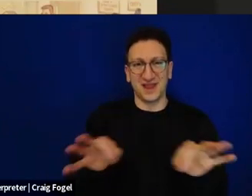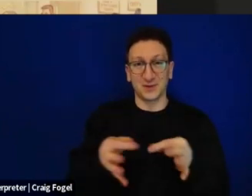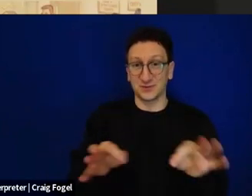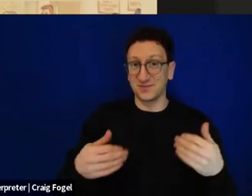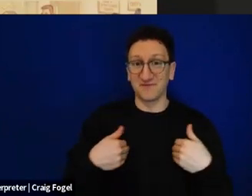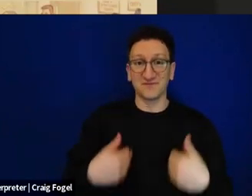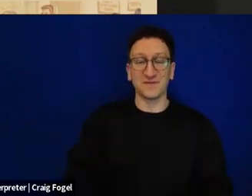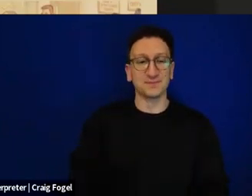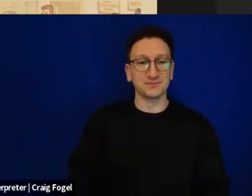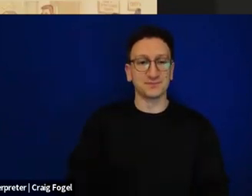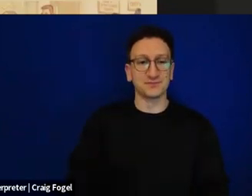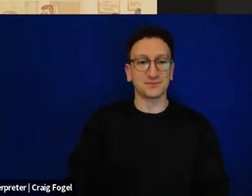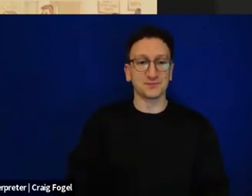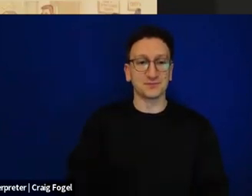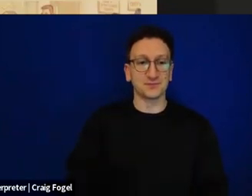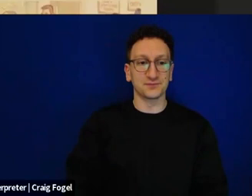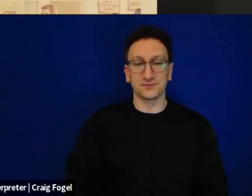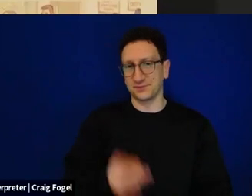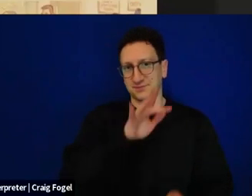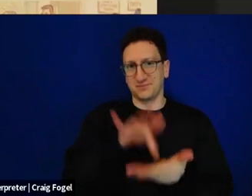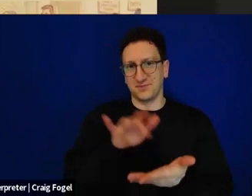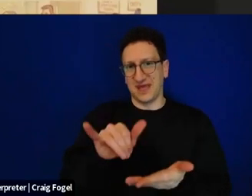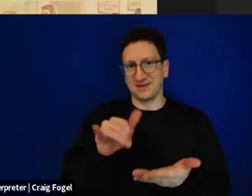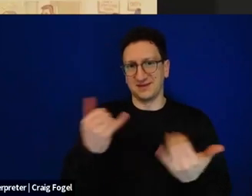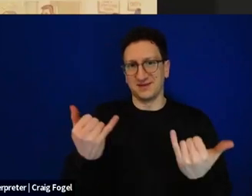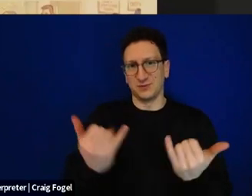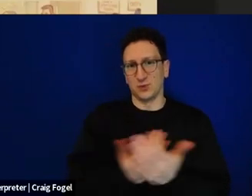And this year, the new Haggadah that came out. So what is different with this Haggadah and in